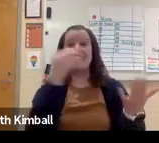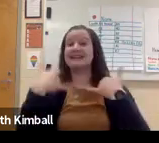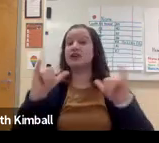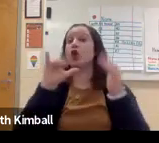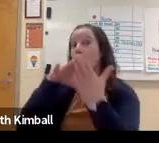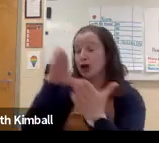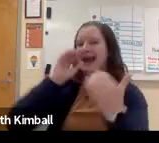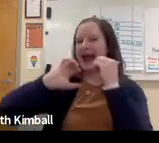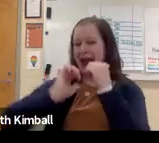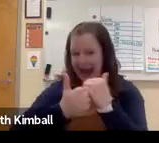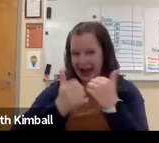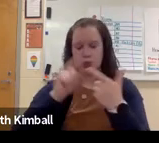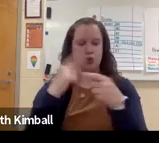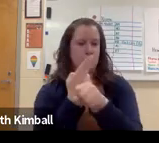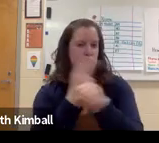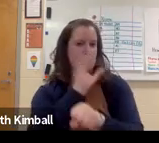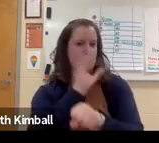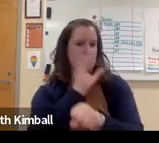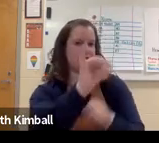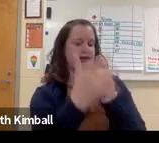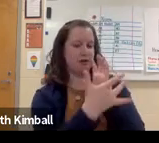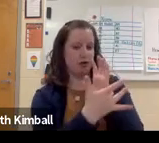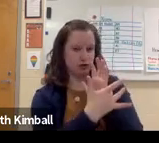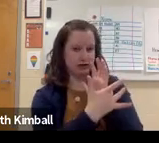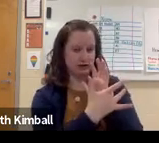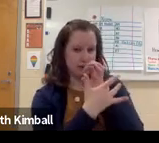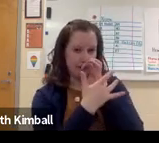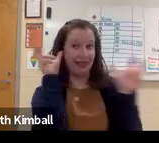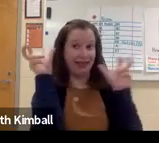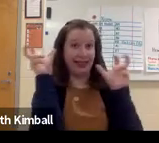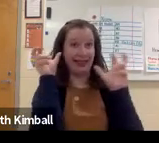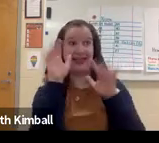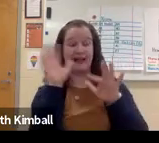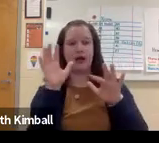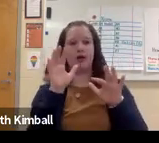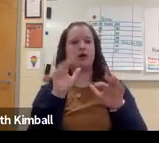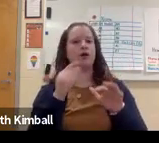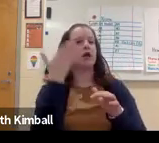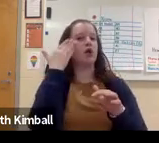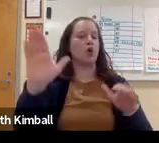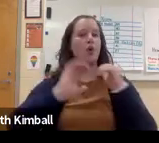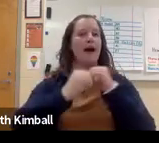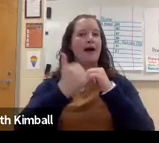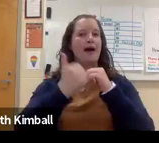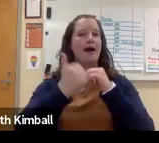If they're trying to listen to the teacher, they're also trying to filter out some of those background information